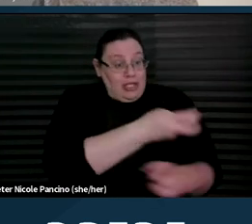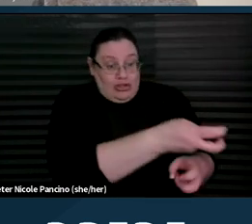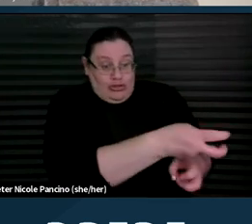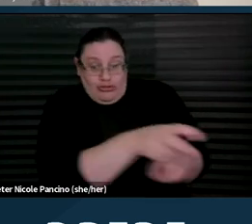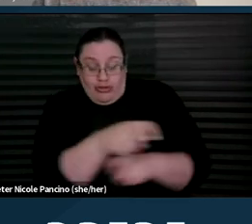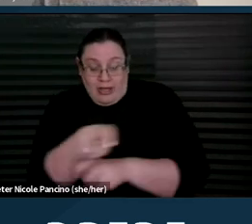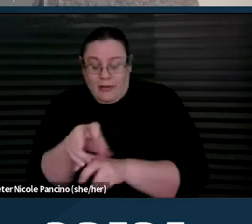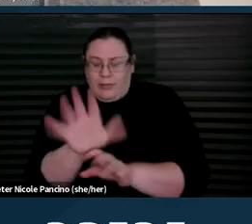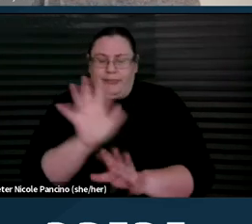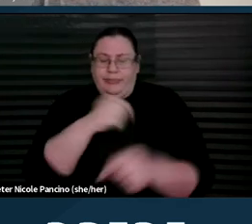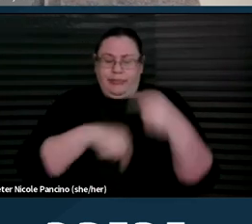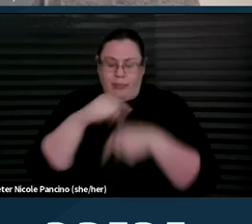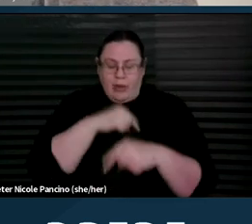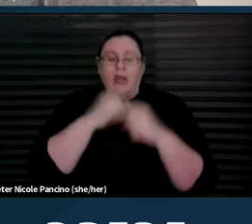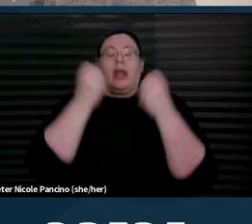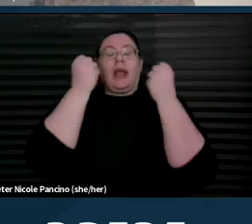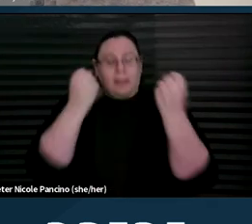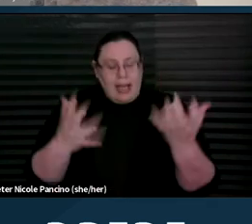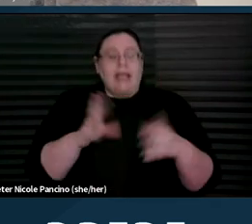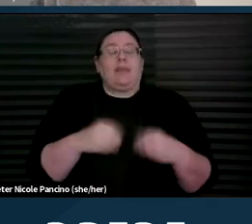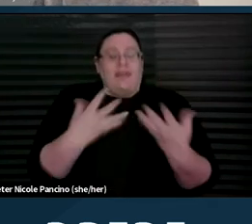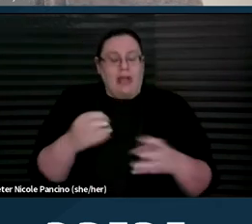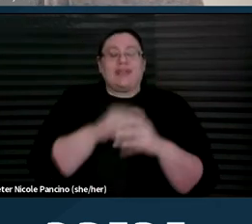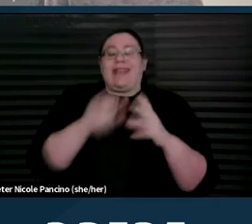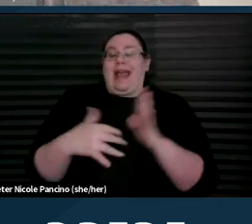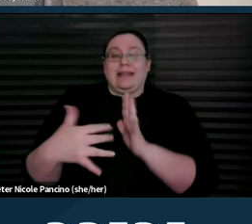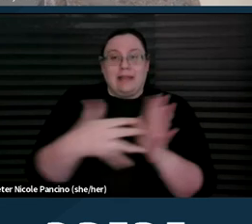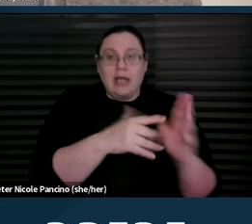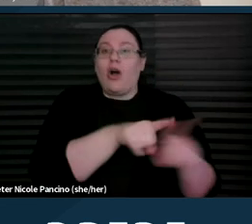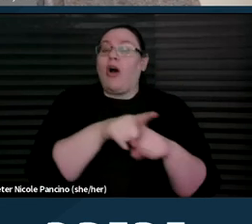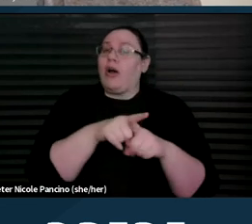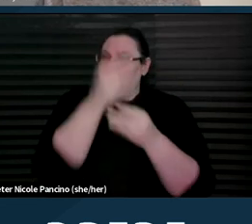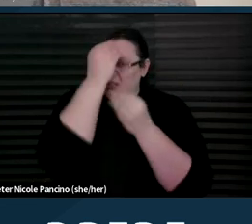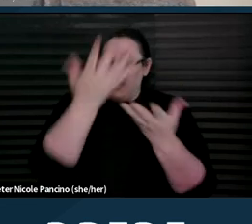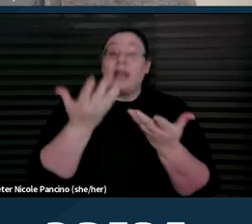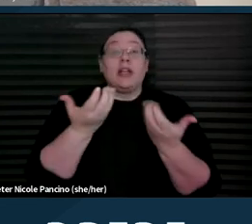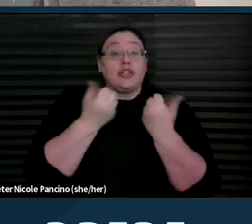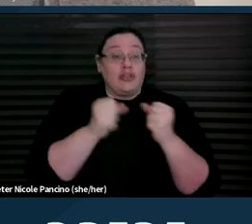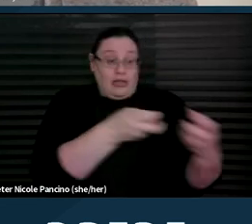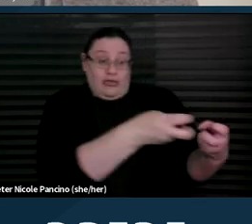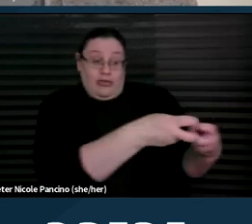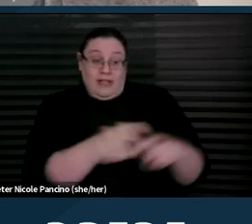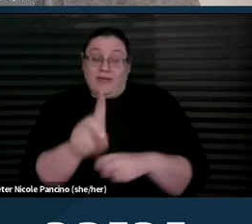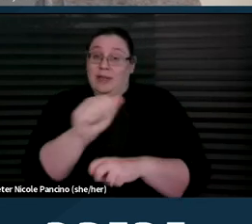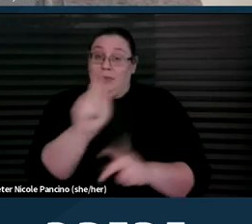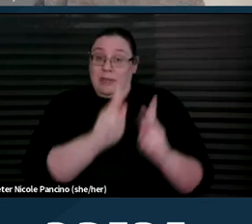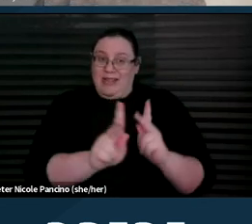sorry, multiple providers in that study also reported trying to transfer disabled patients out of their care.